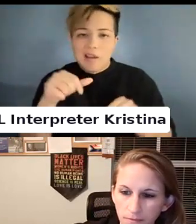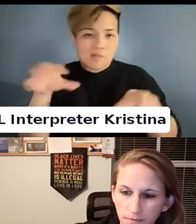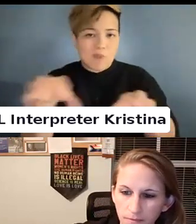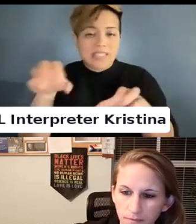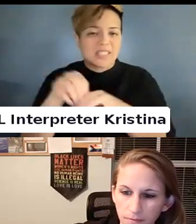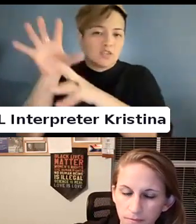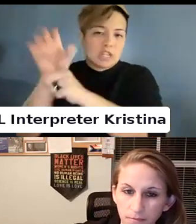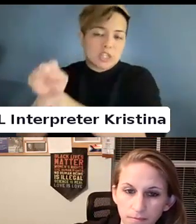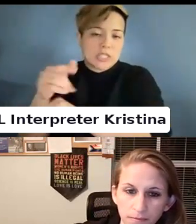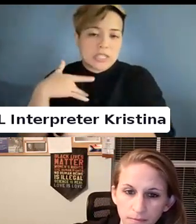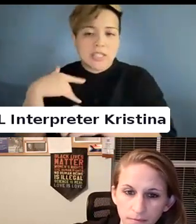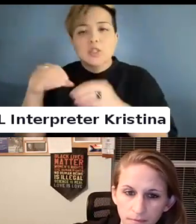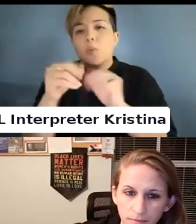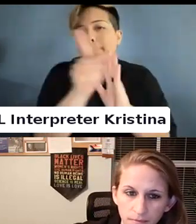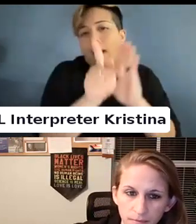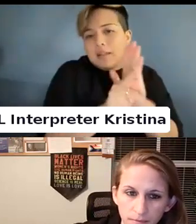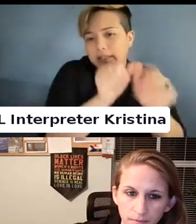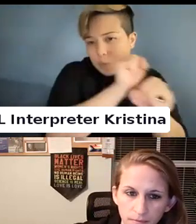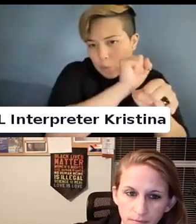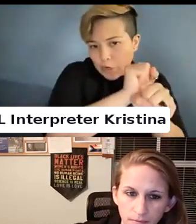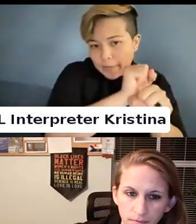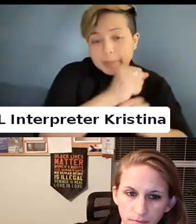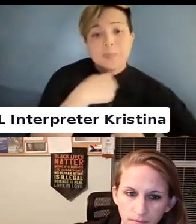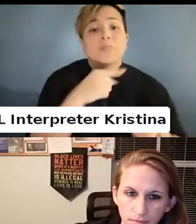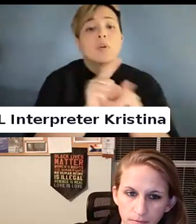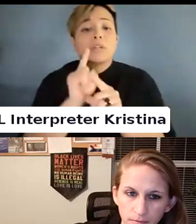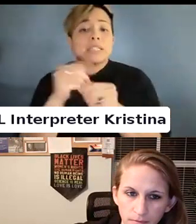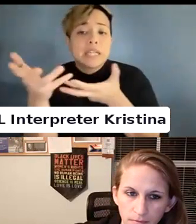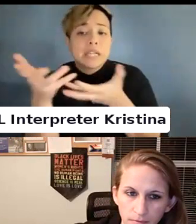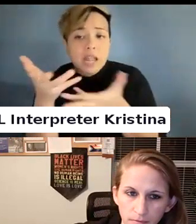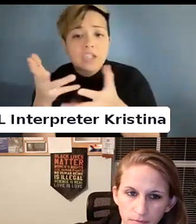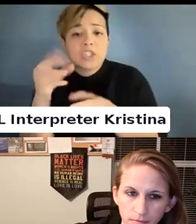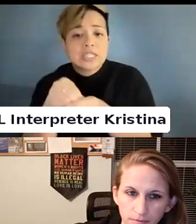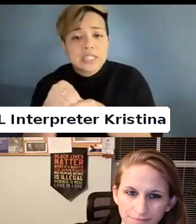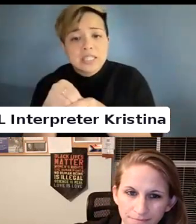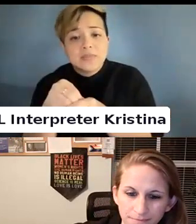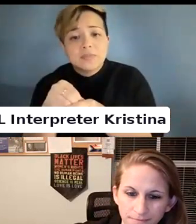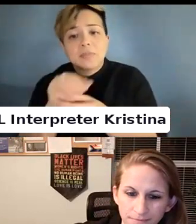I do more policy work. I am also engaged in academic work.